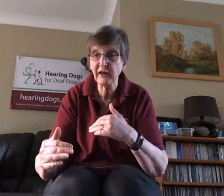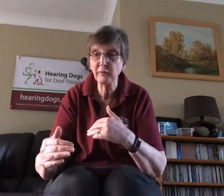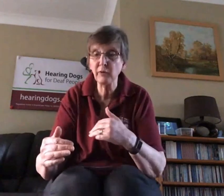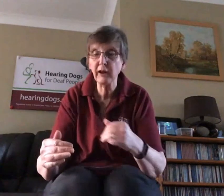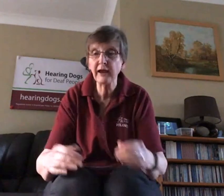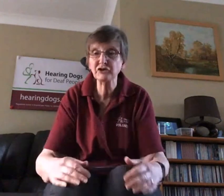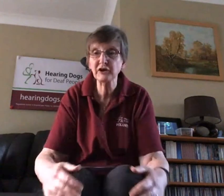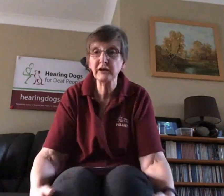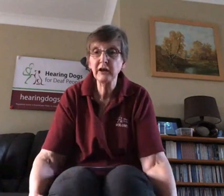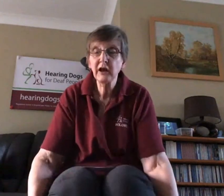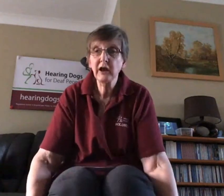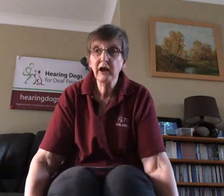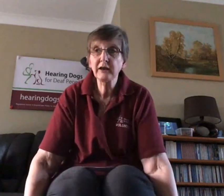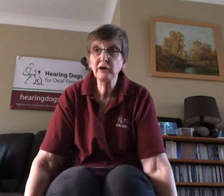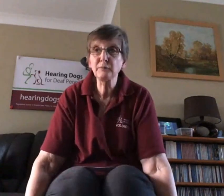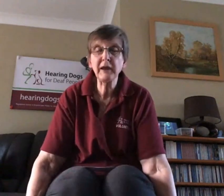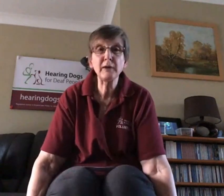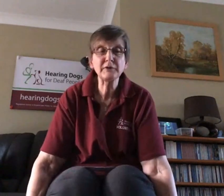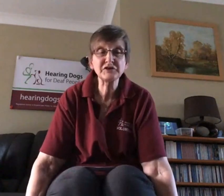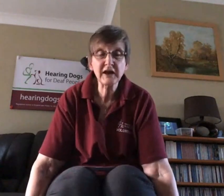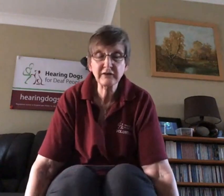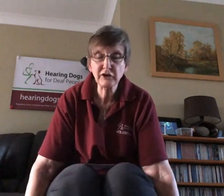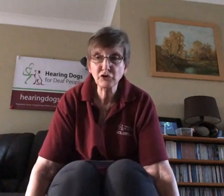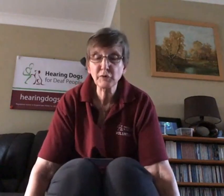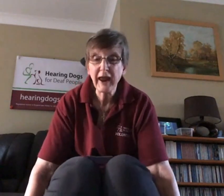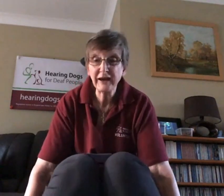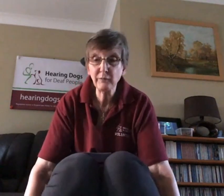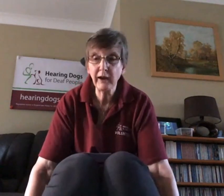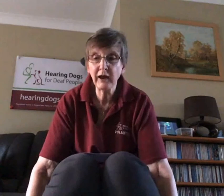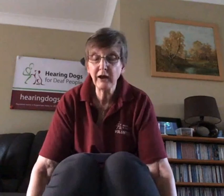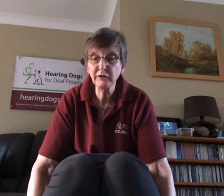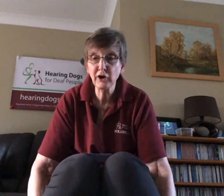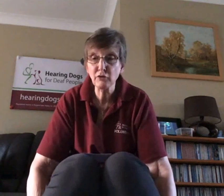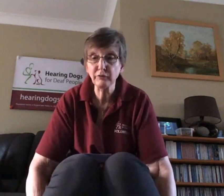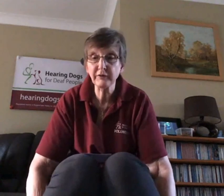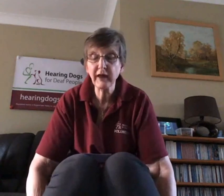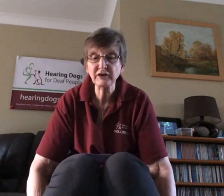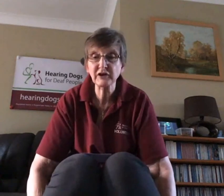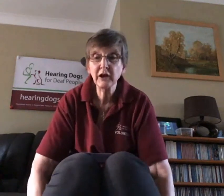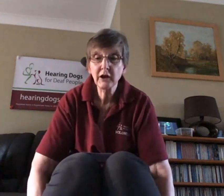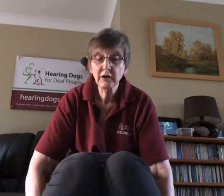will actually, you know, be able to take their dog to anywhere and know that actually, one;